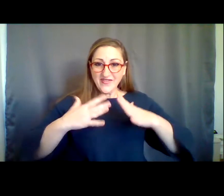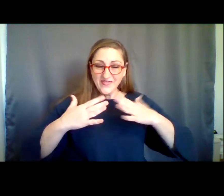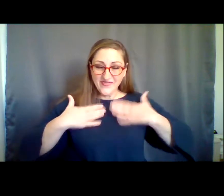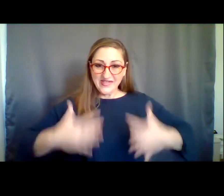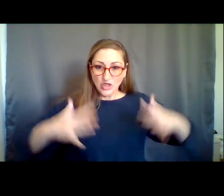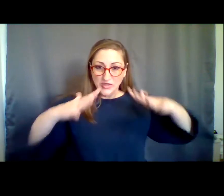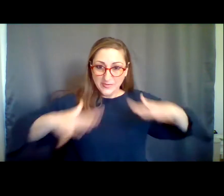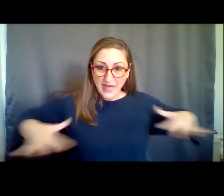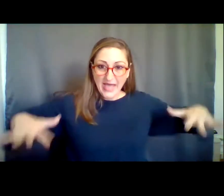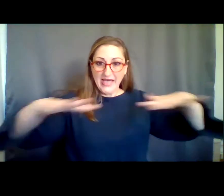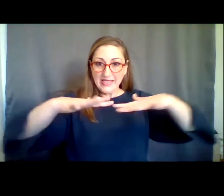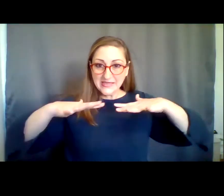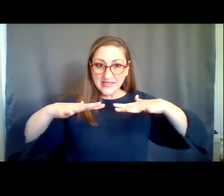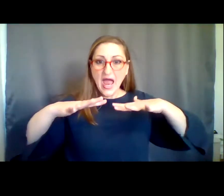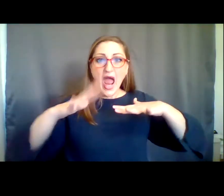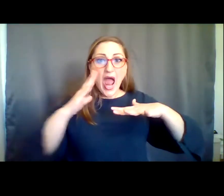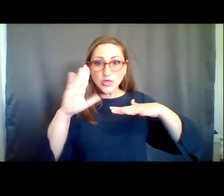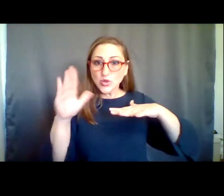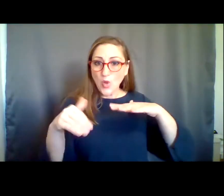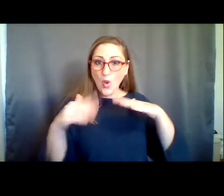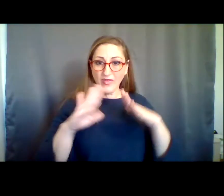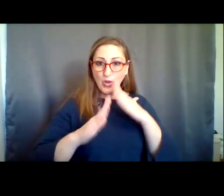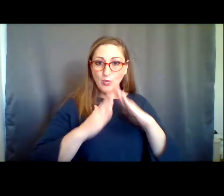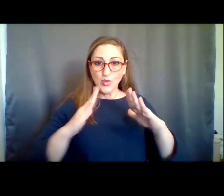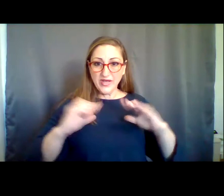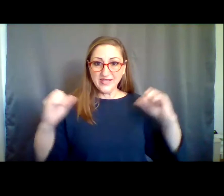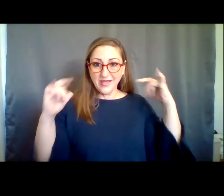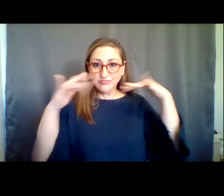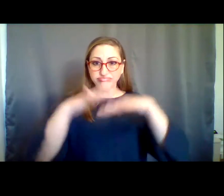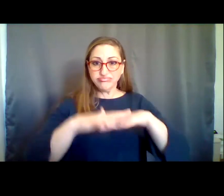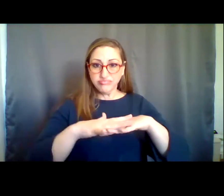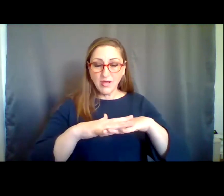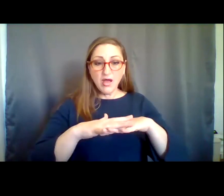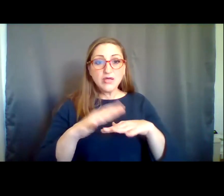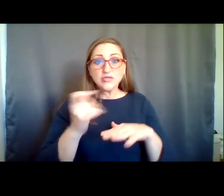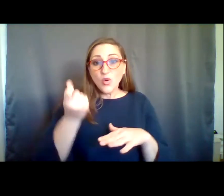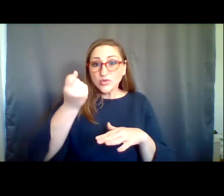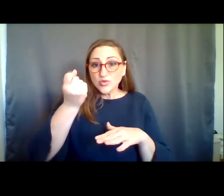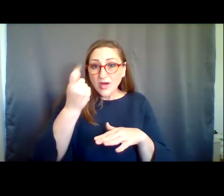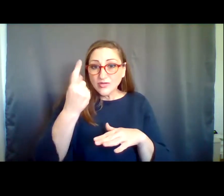space and the nexus of communities that intersect there. The ripple effect that could